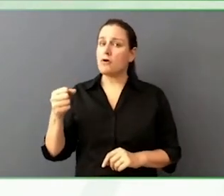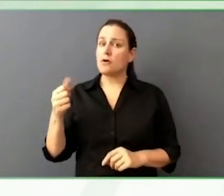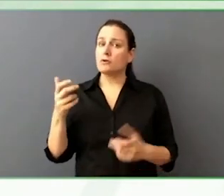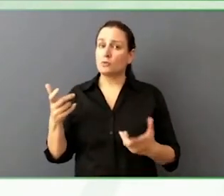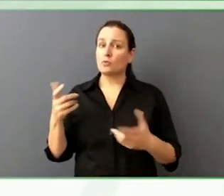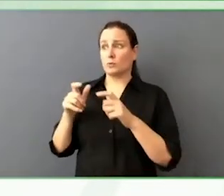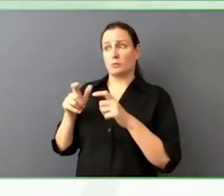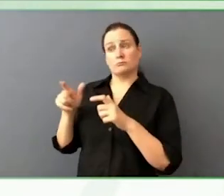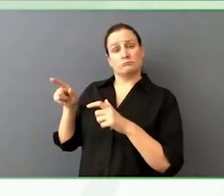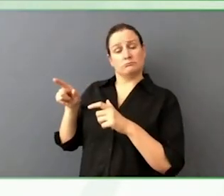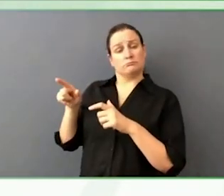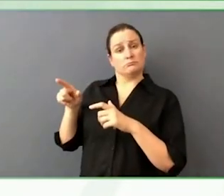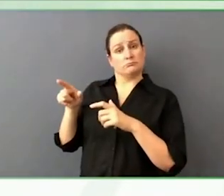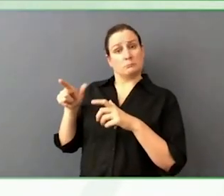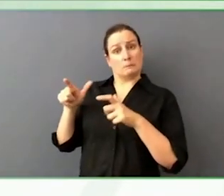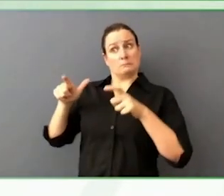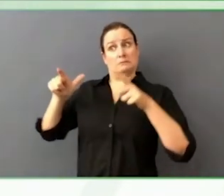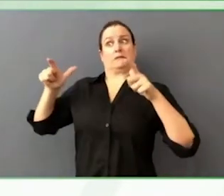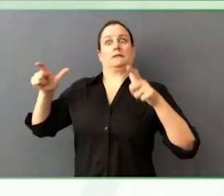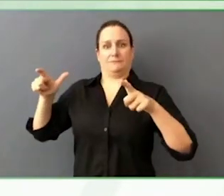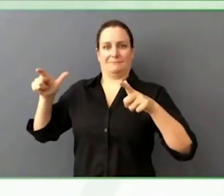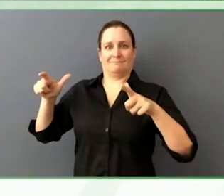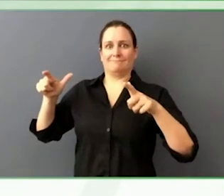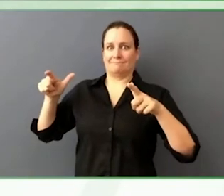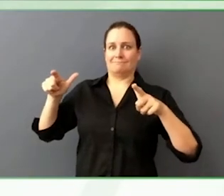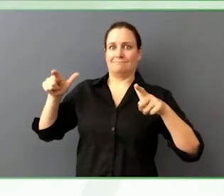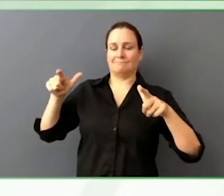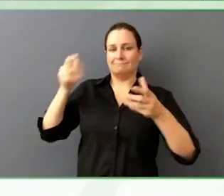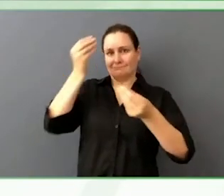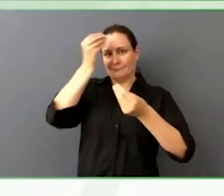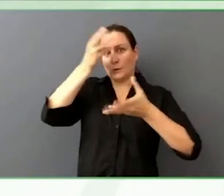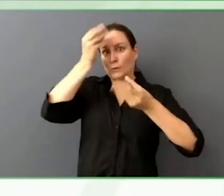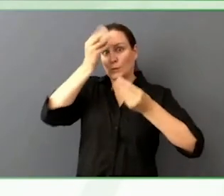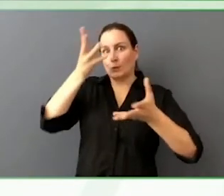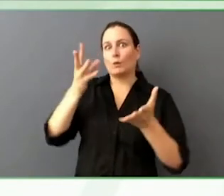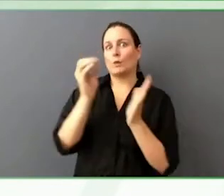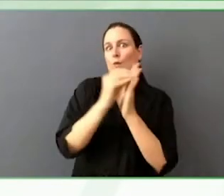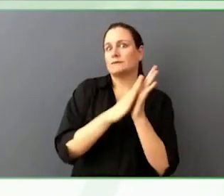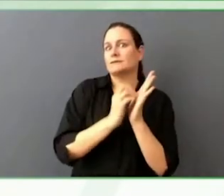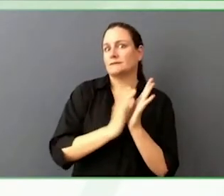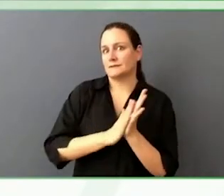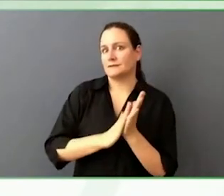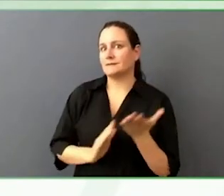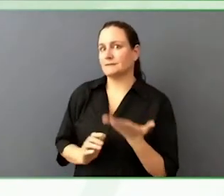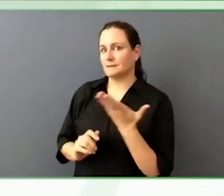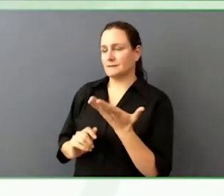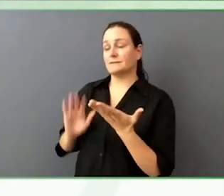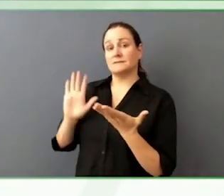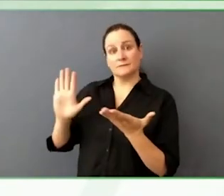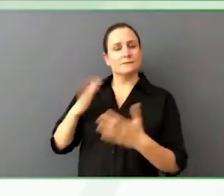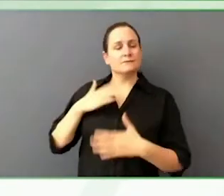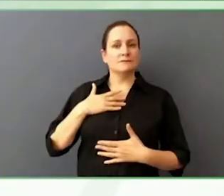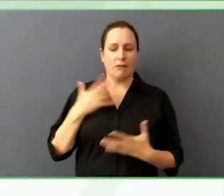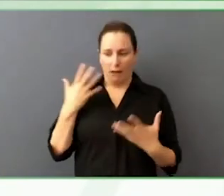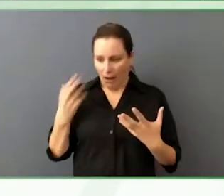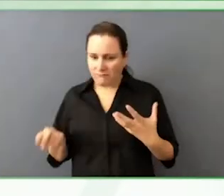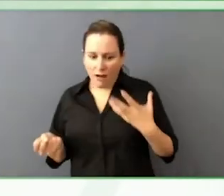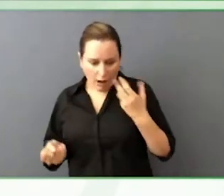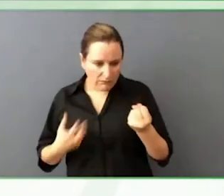and the post, the opportunity to use our resources to help small newsrooms.